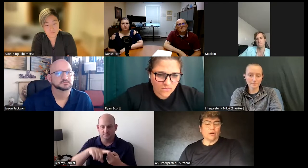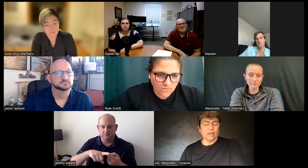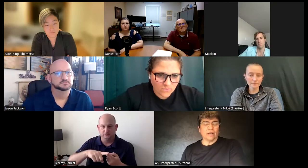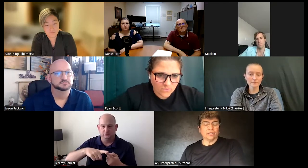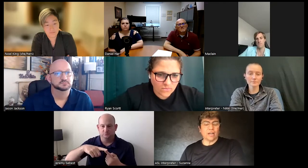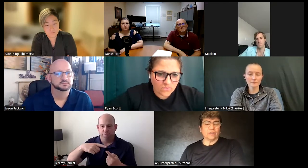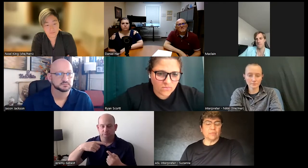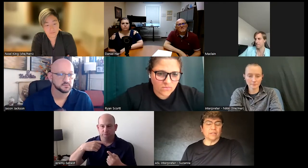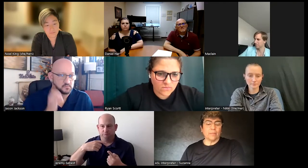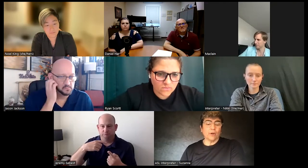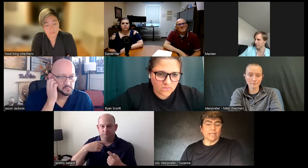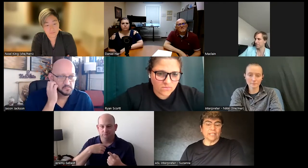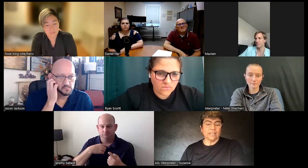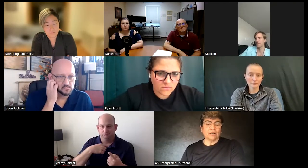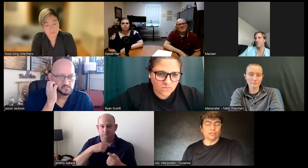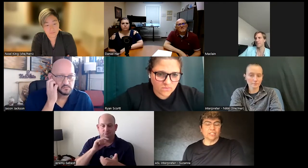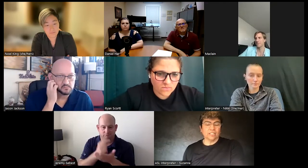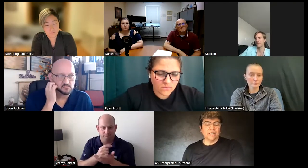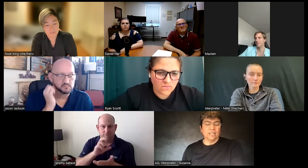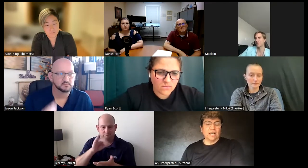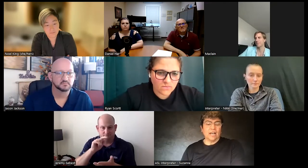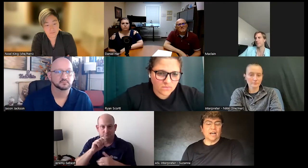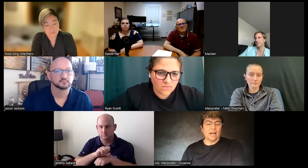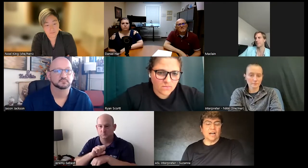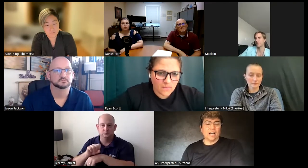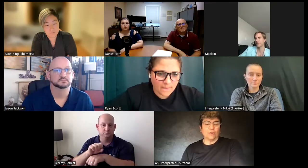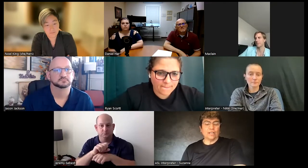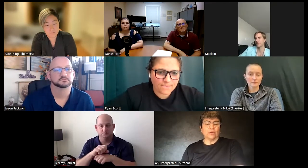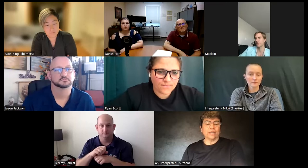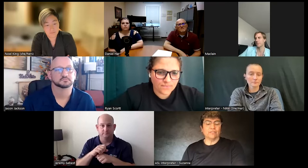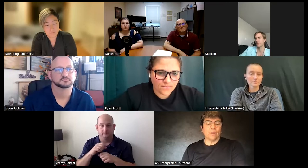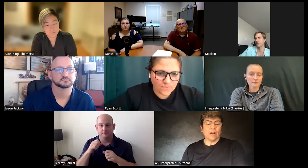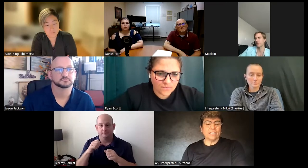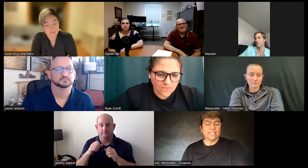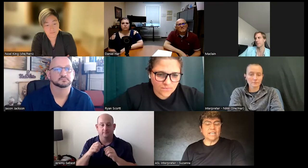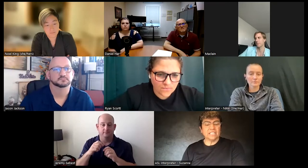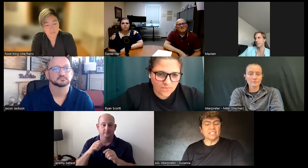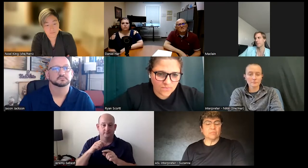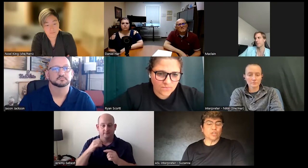and taught them about American culture uh I graduated from RIT I did some jobs